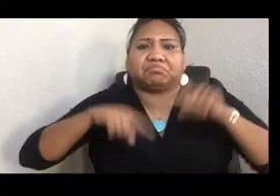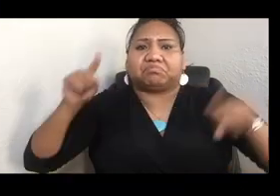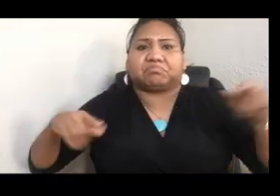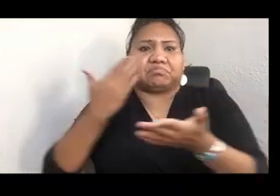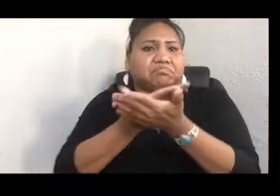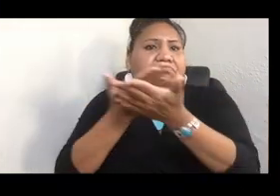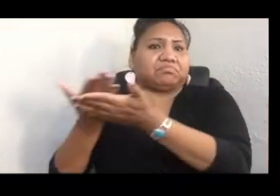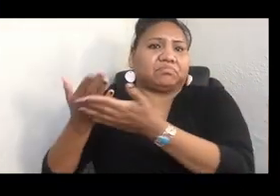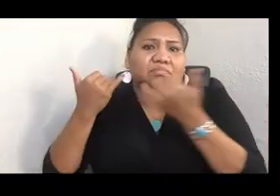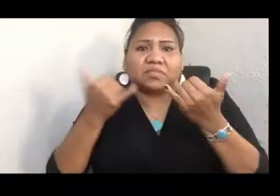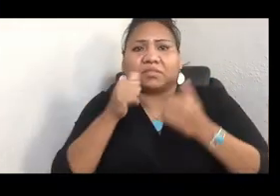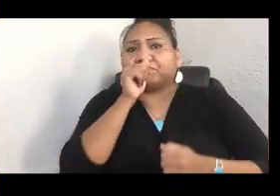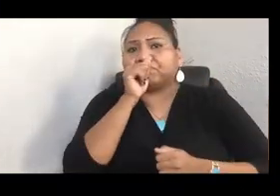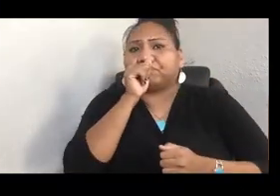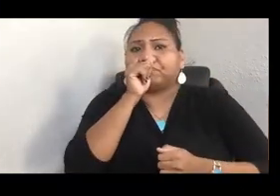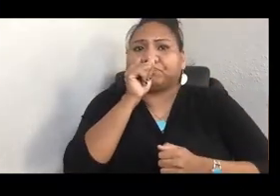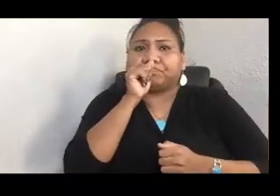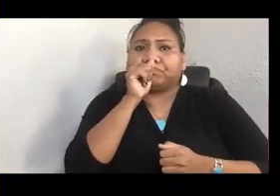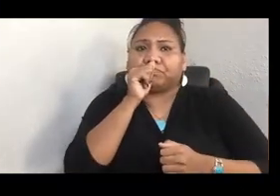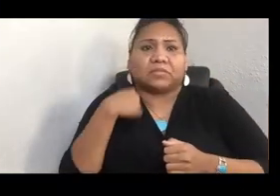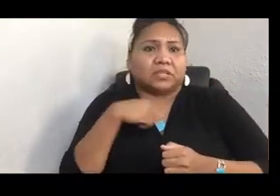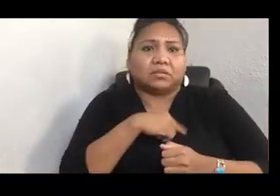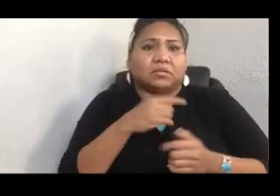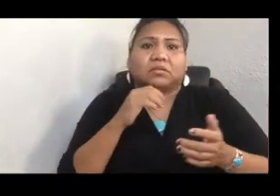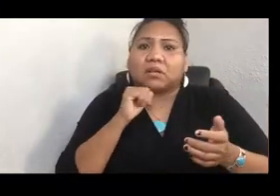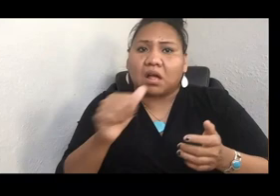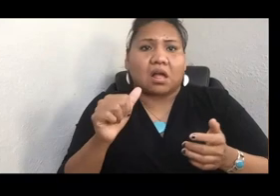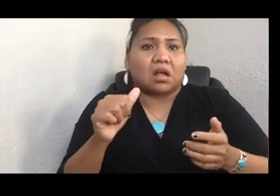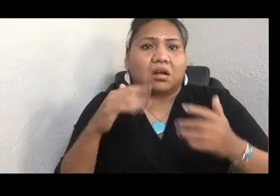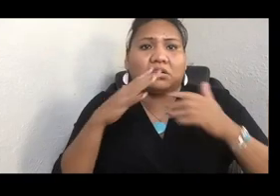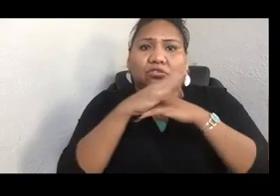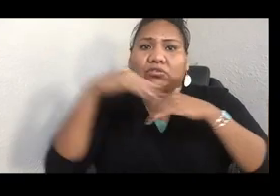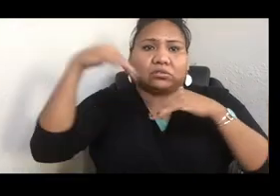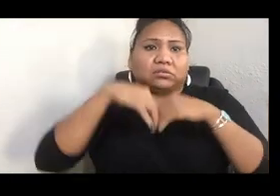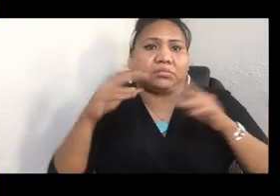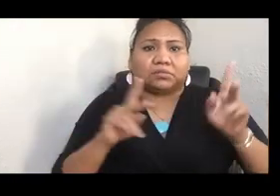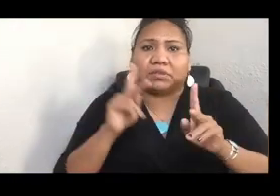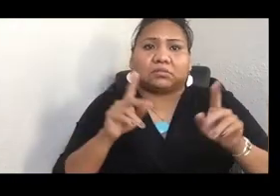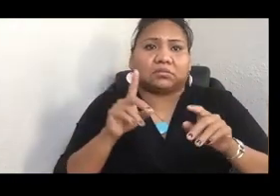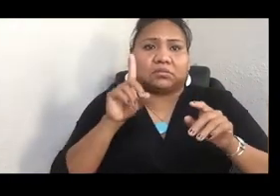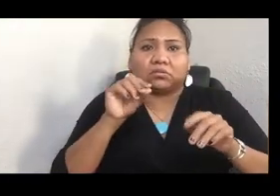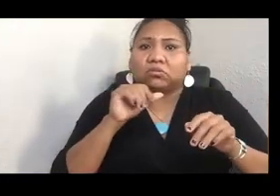Many of our sacred spaces are no longer in our control. And so it was a really powerful experience for me